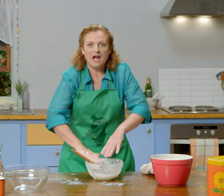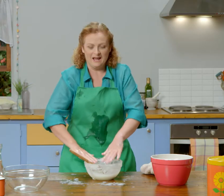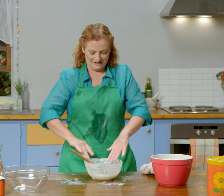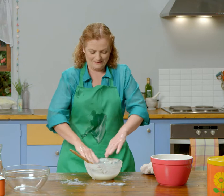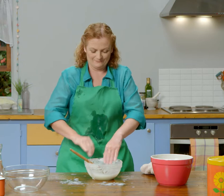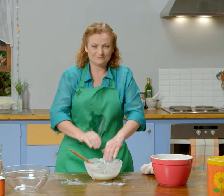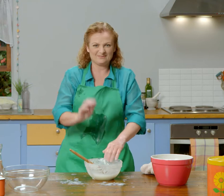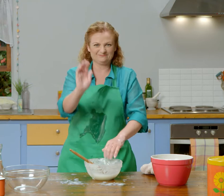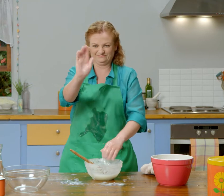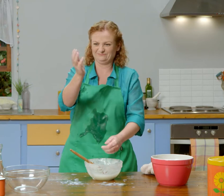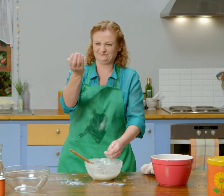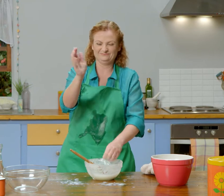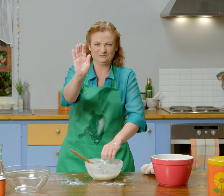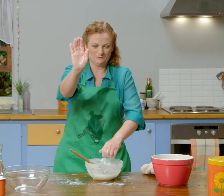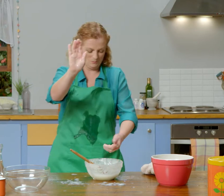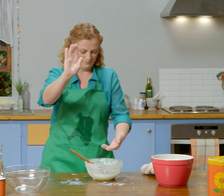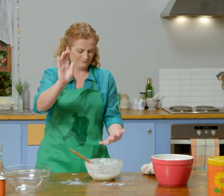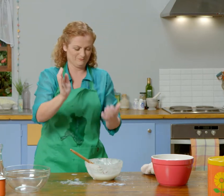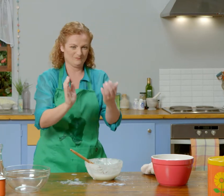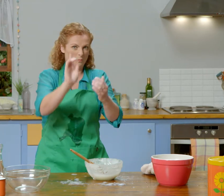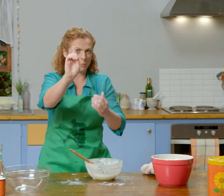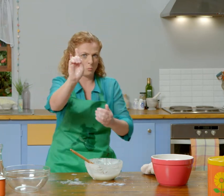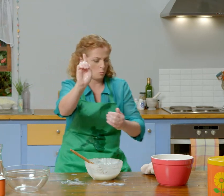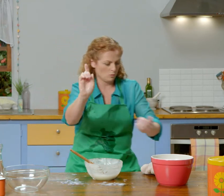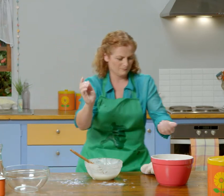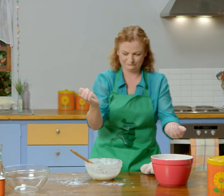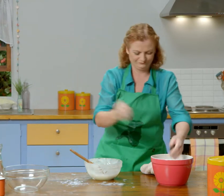Oh, hello. Hold on.